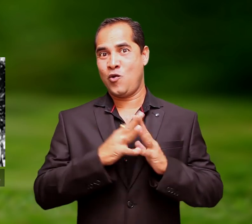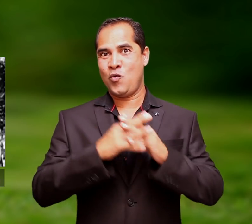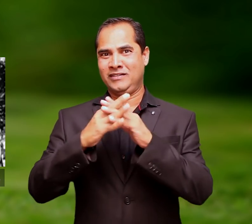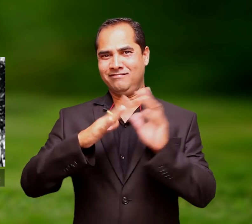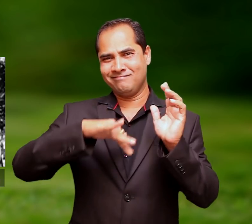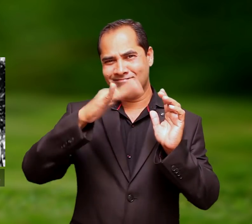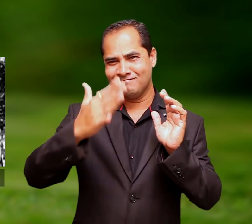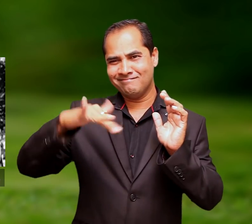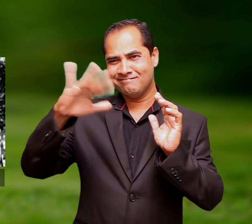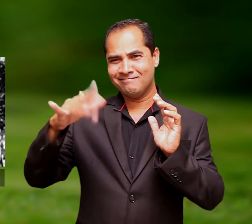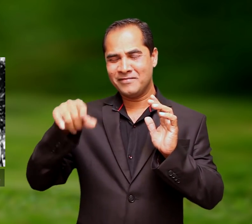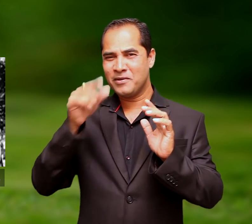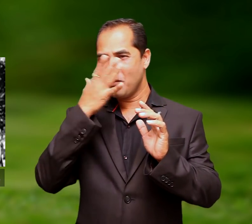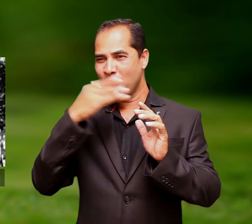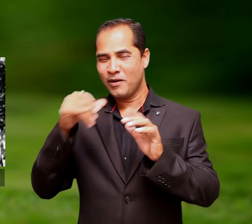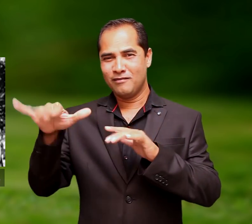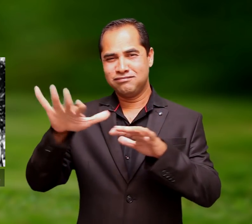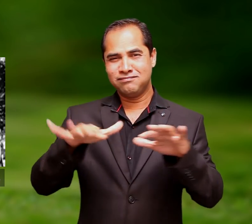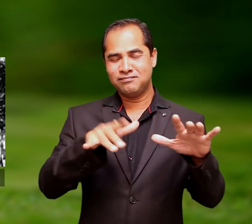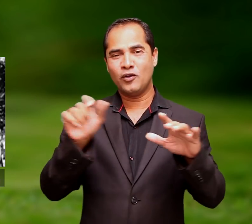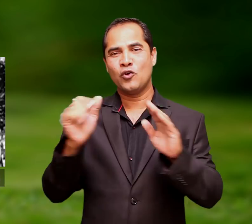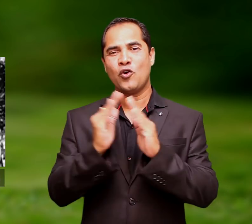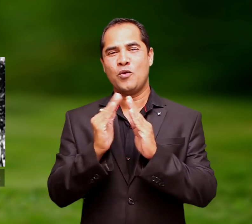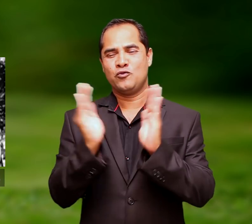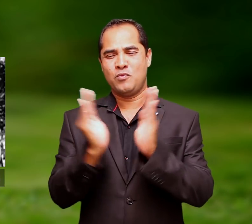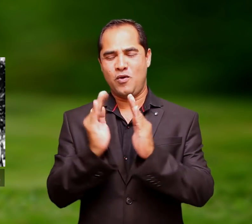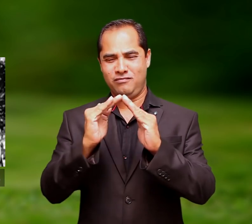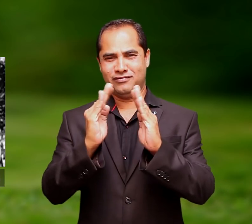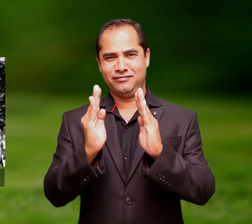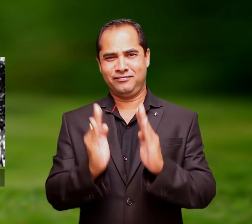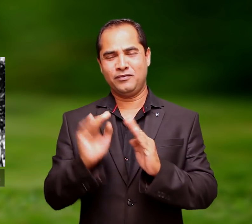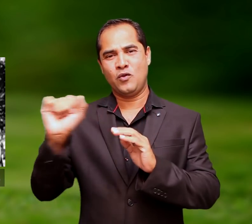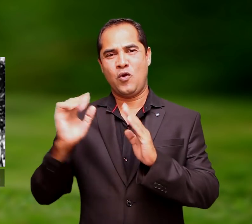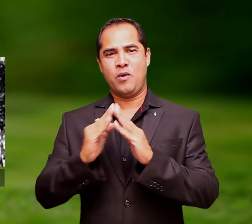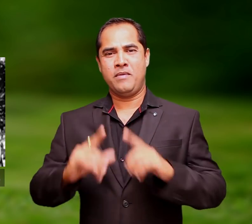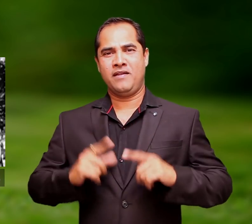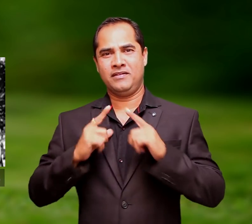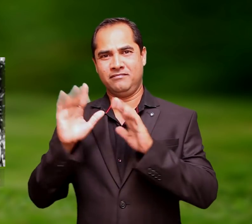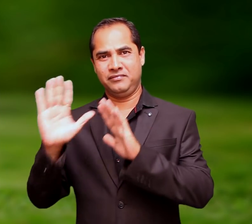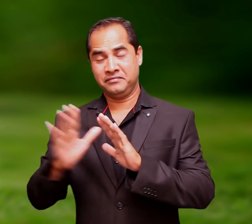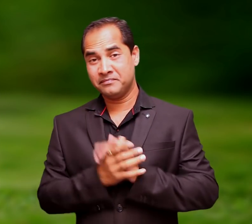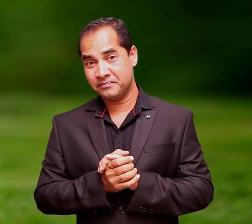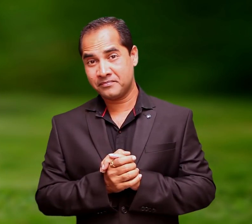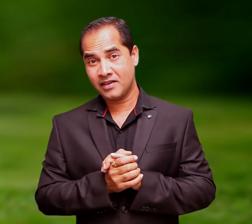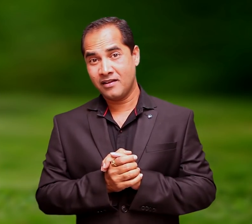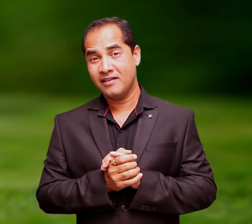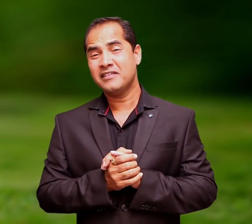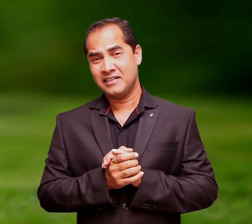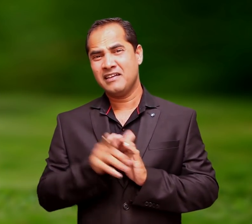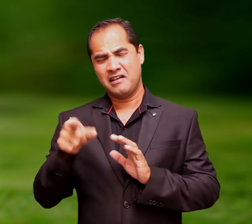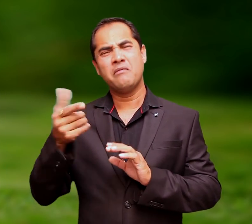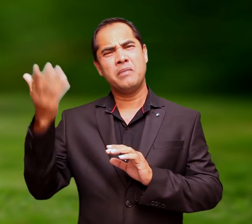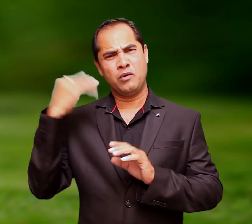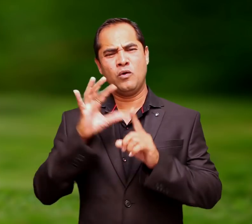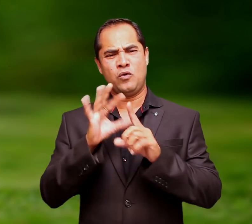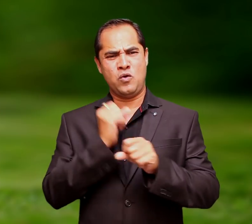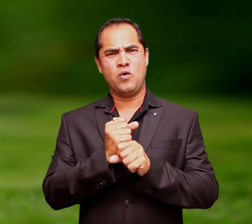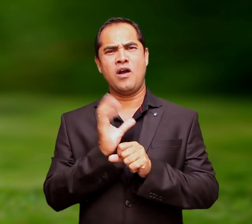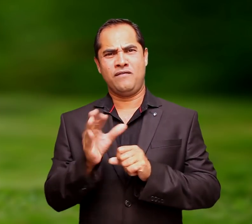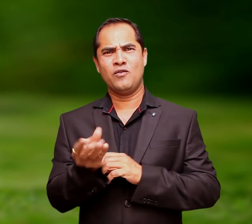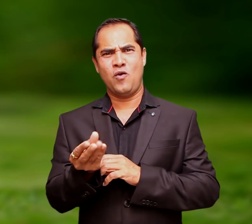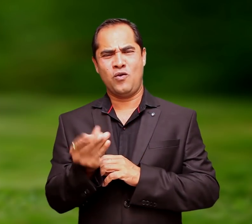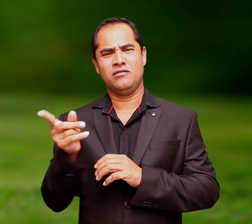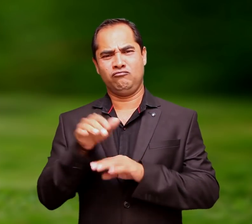Highland in Scotland. It was a very beautiful place, where he used to live. He